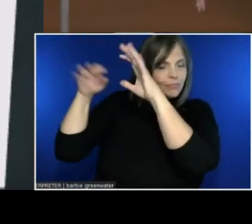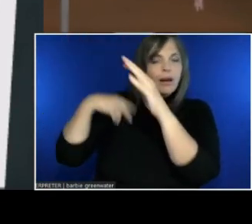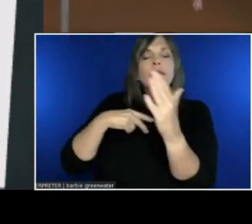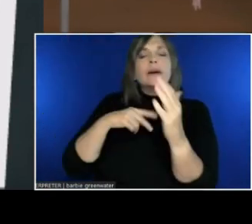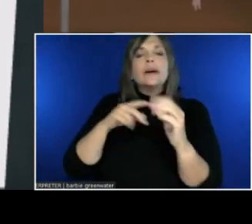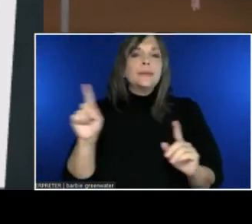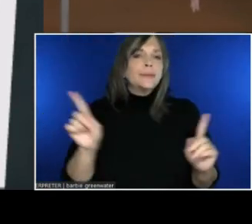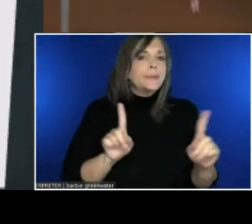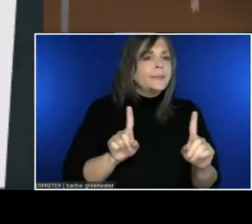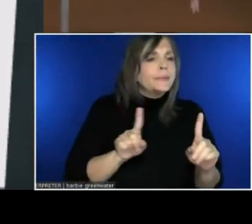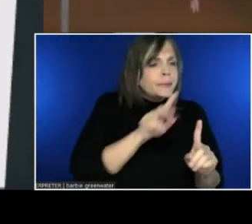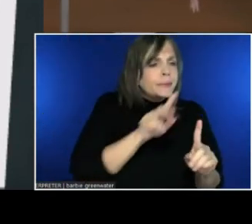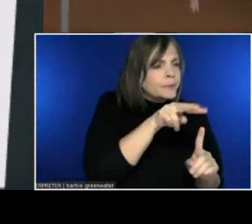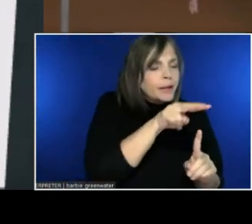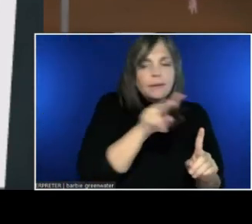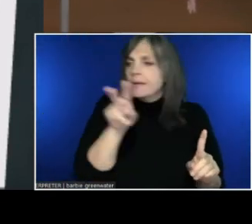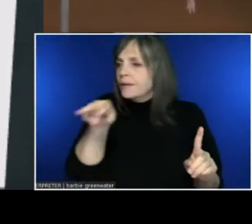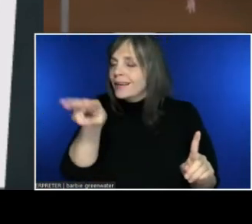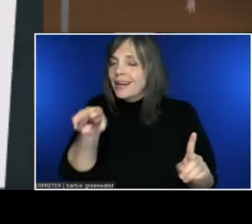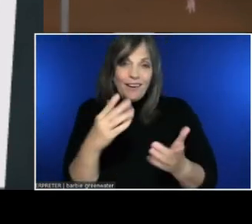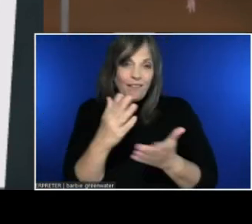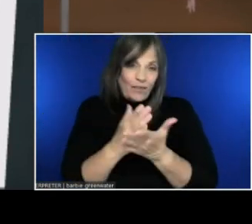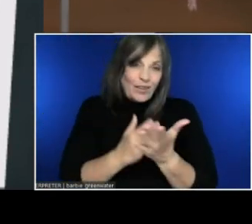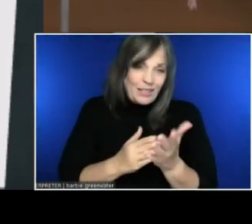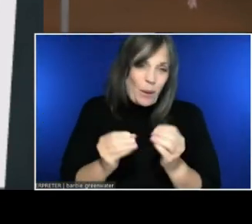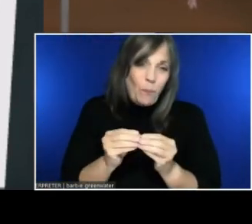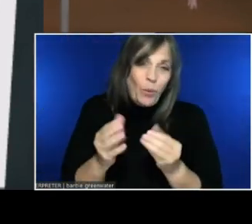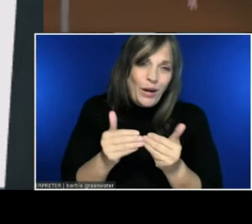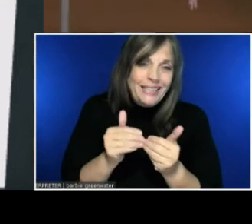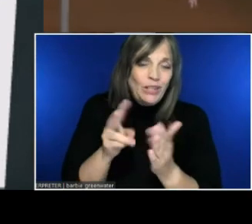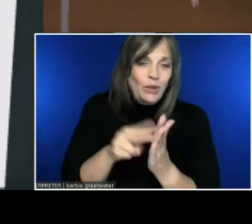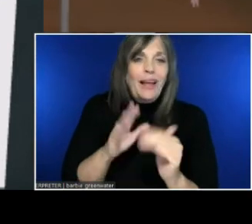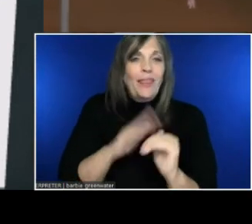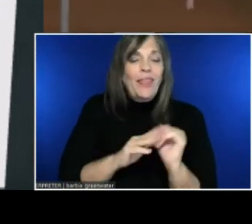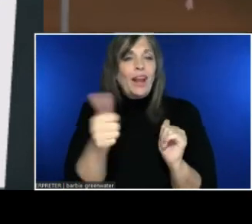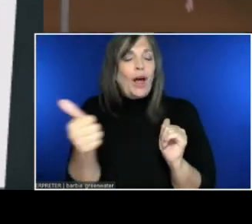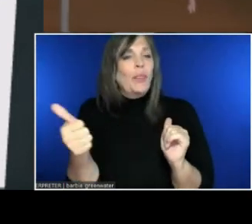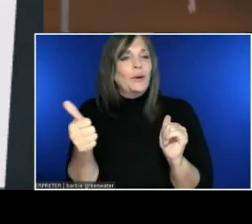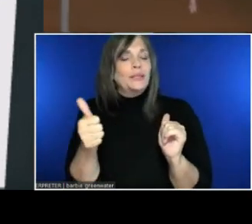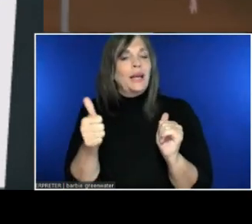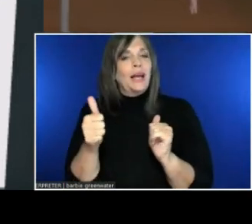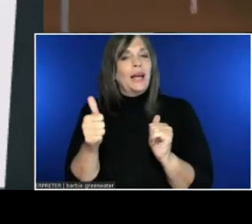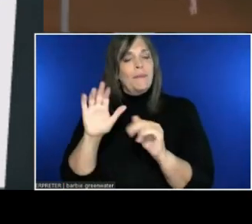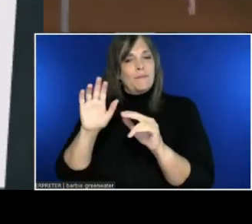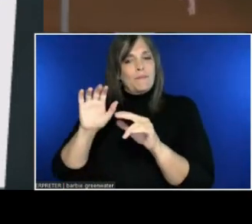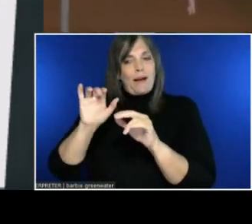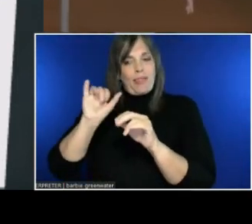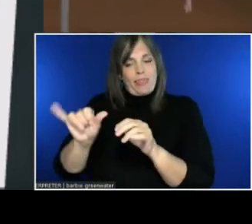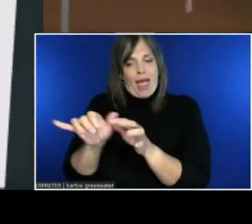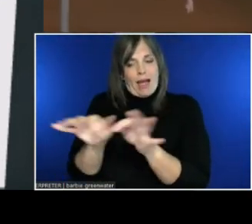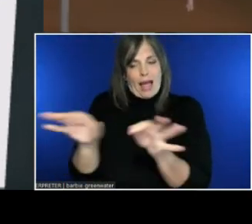For some, it's easier to read than others. Admittedly so. But that's our social caption viewing mode.